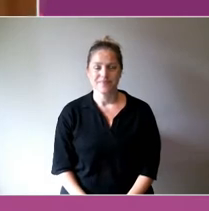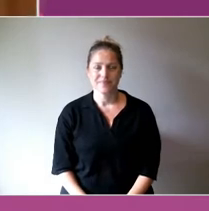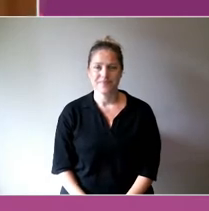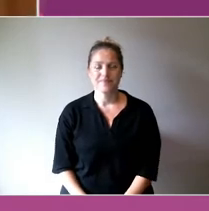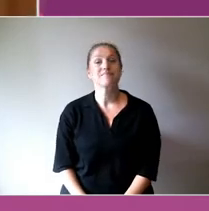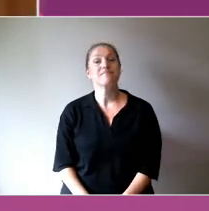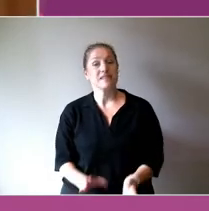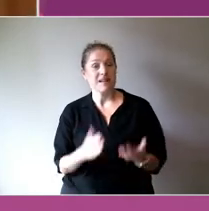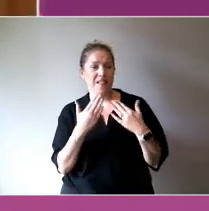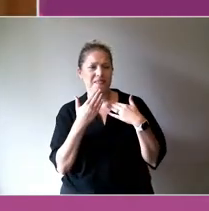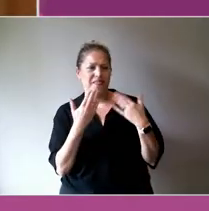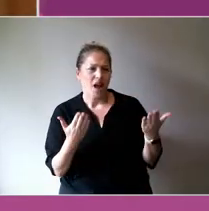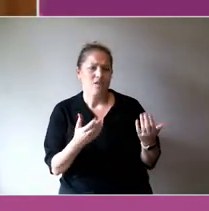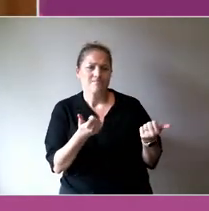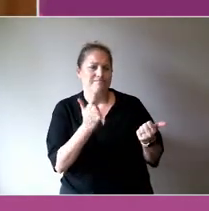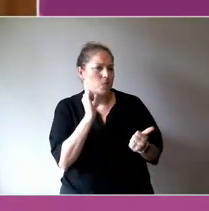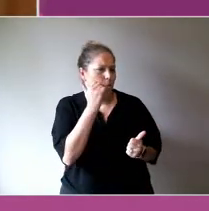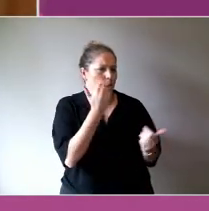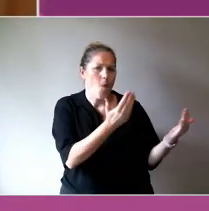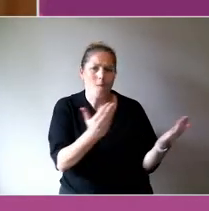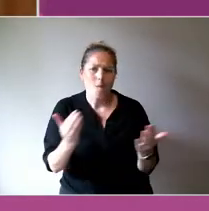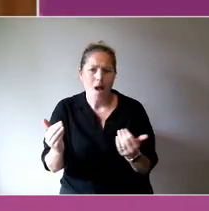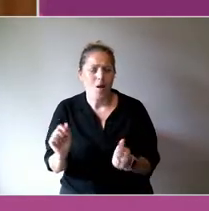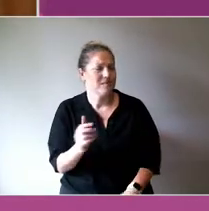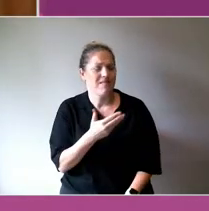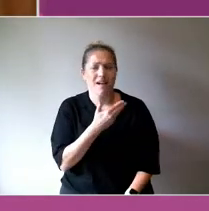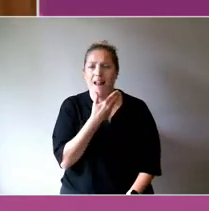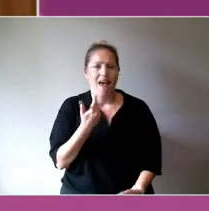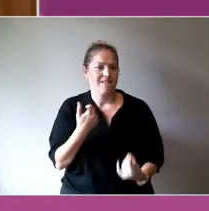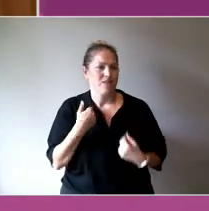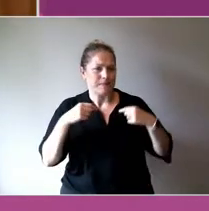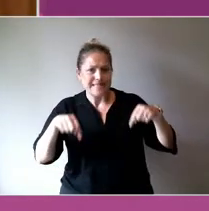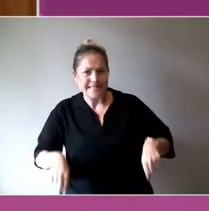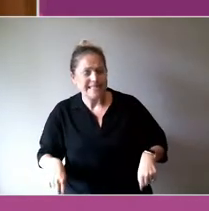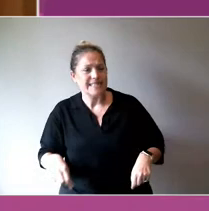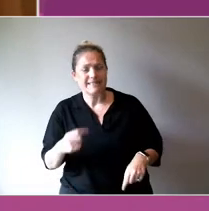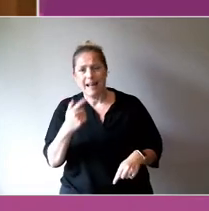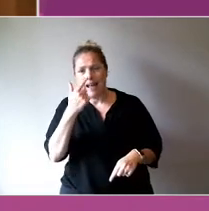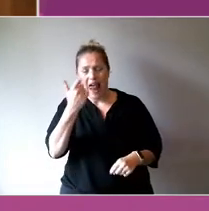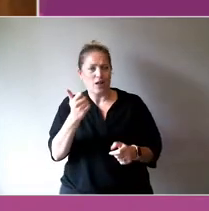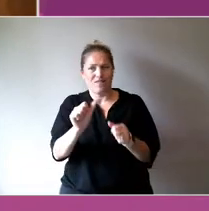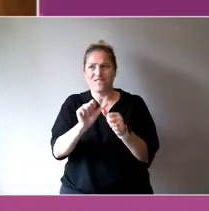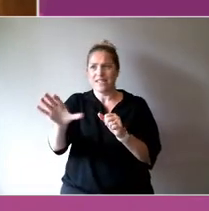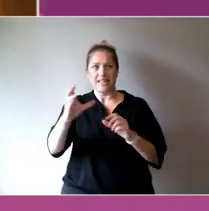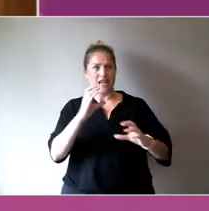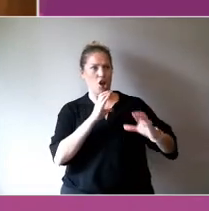and so lovely to be in the site of so many fantastic conversations in this obvious cultural hot spot we're in.